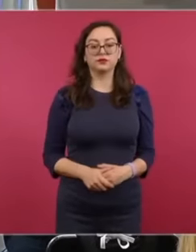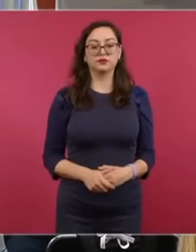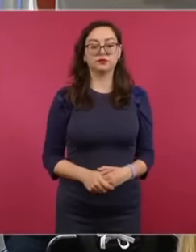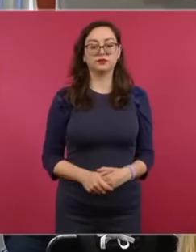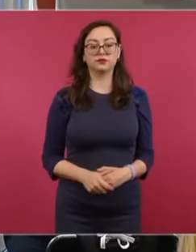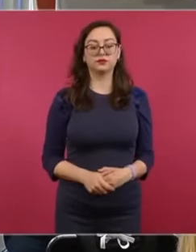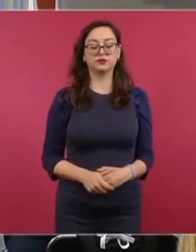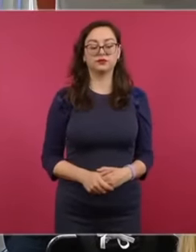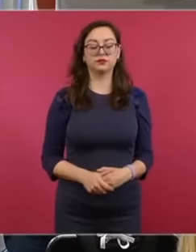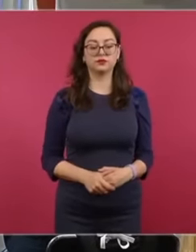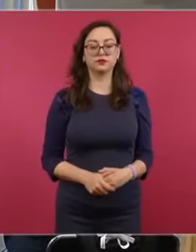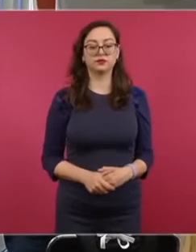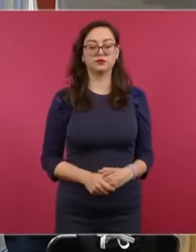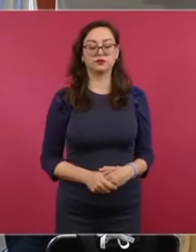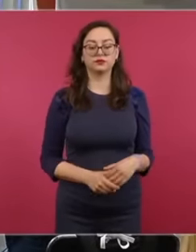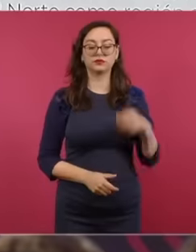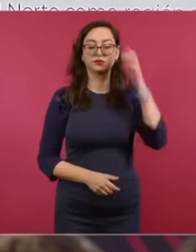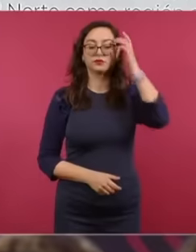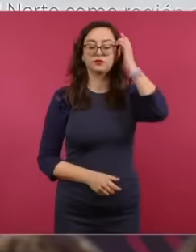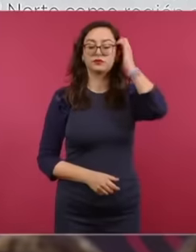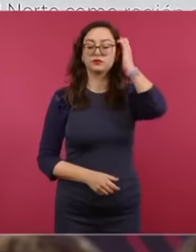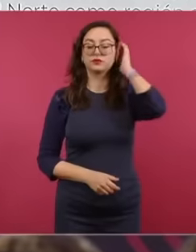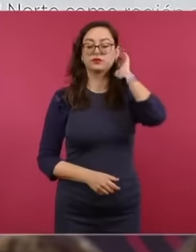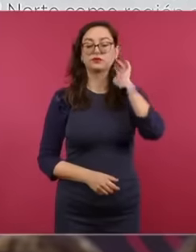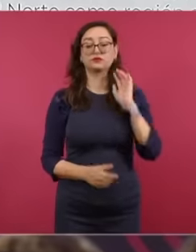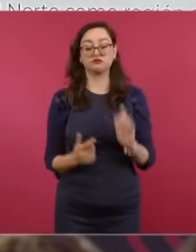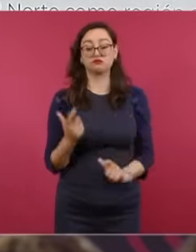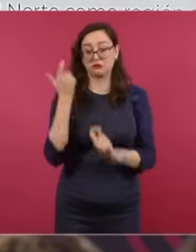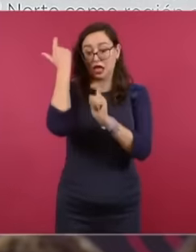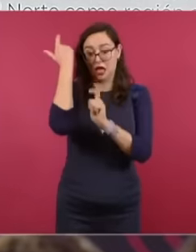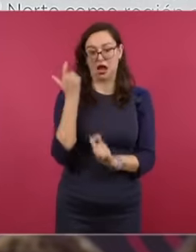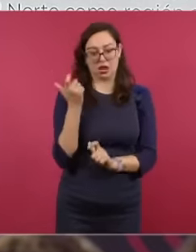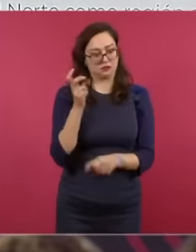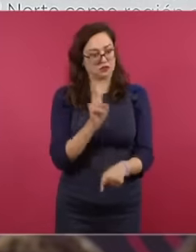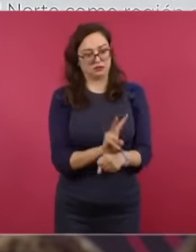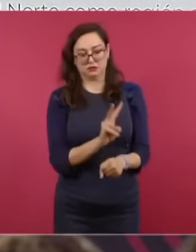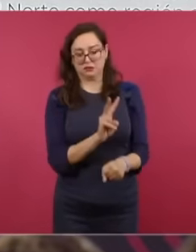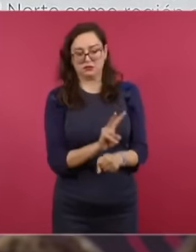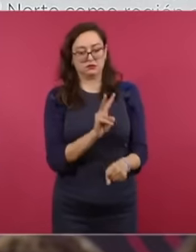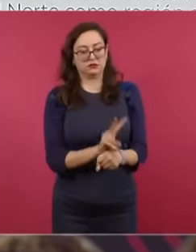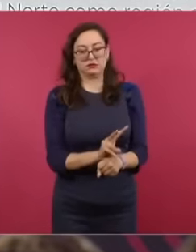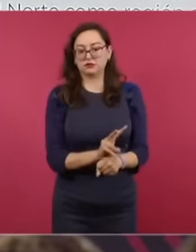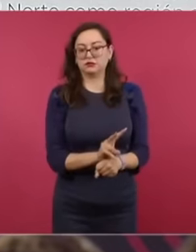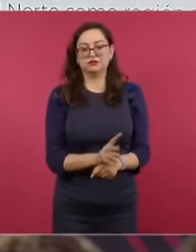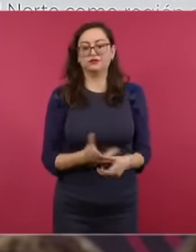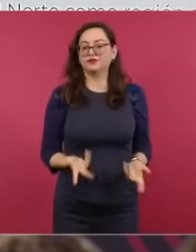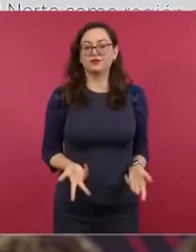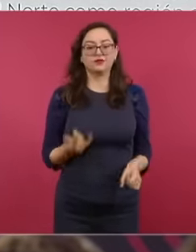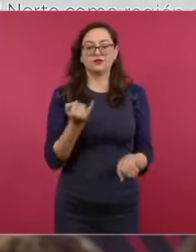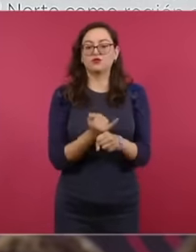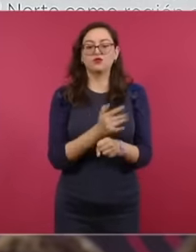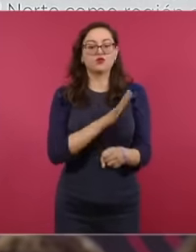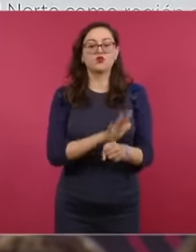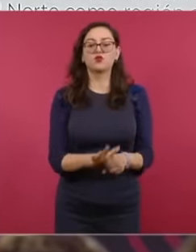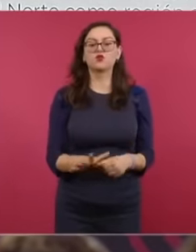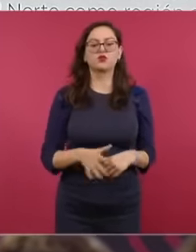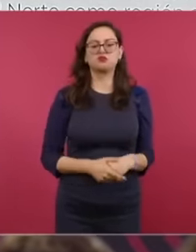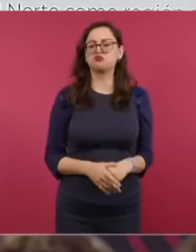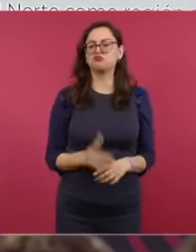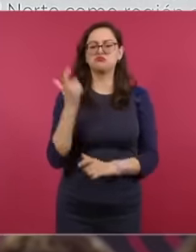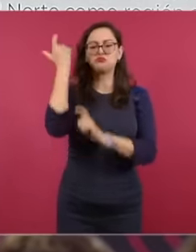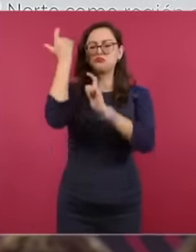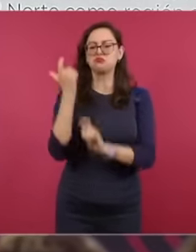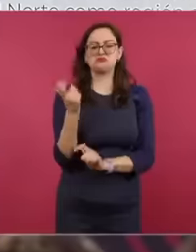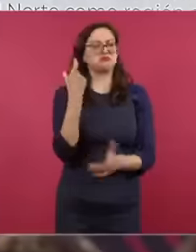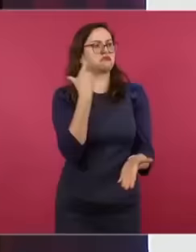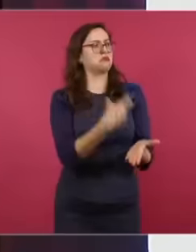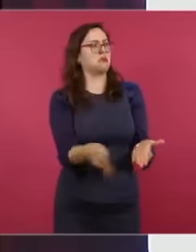this regulate the sale and export of weapons it is not possible to buy any weapon in